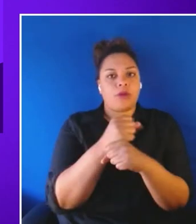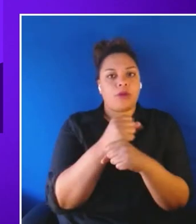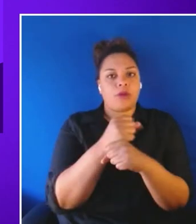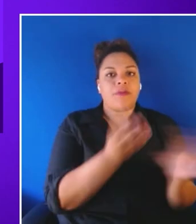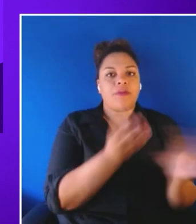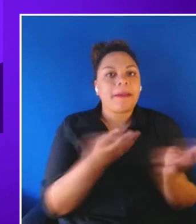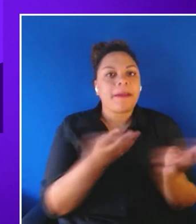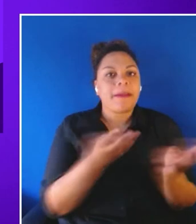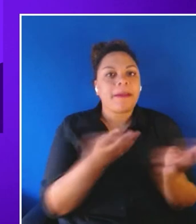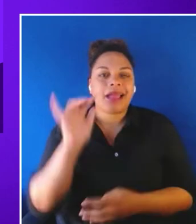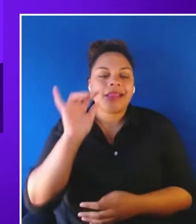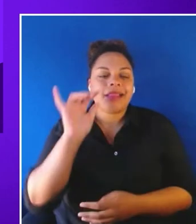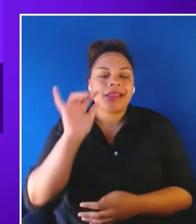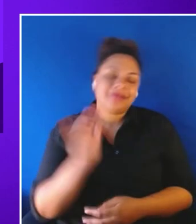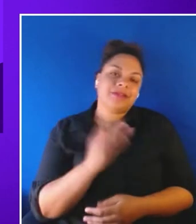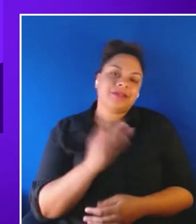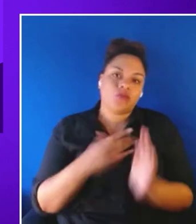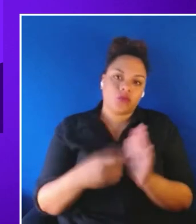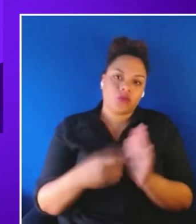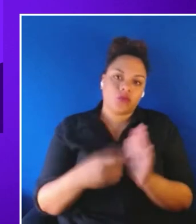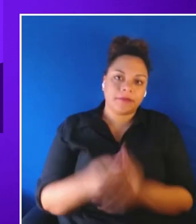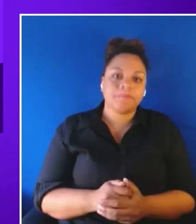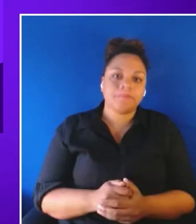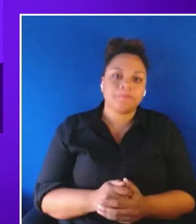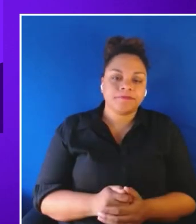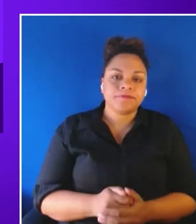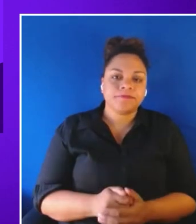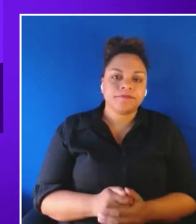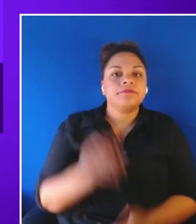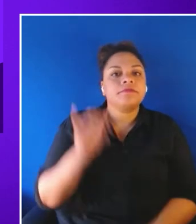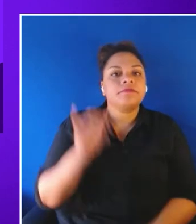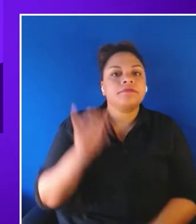This is this is a standard practice that needs to be happening during development,